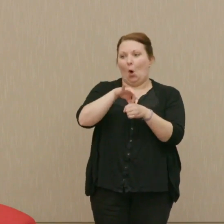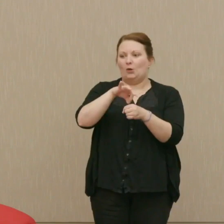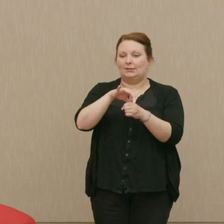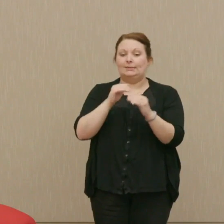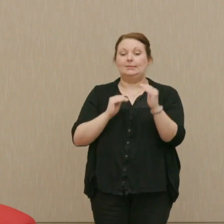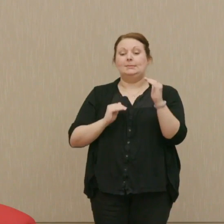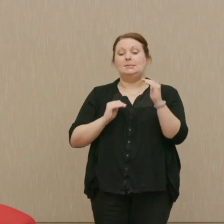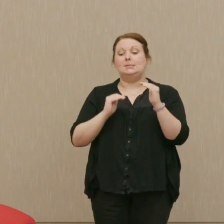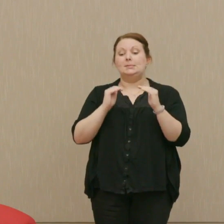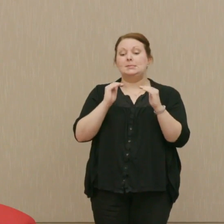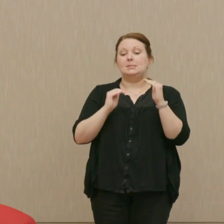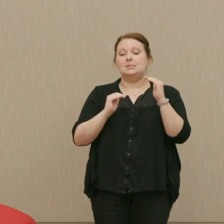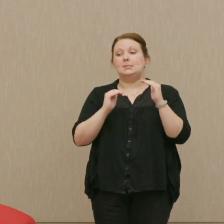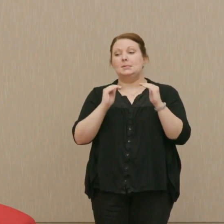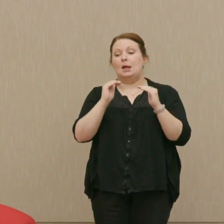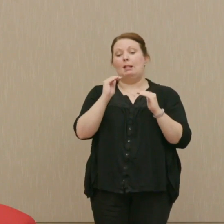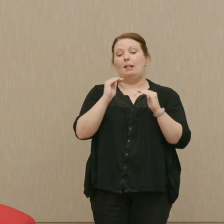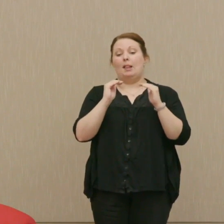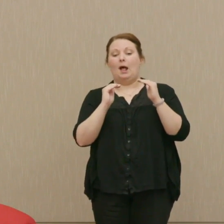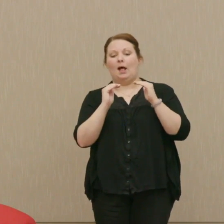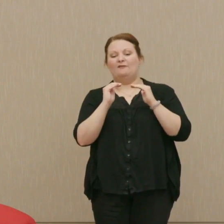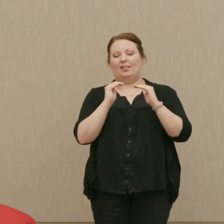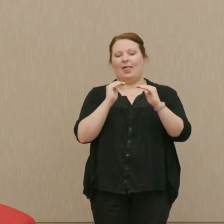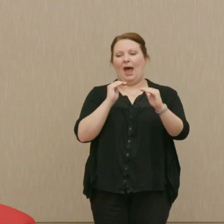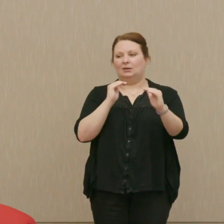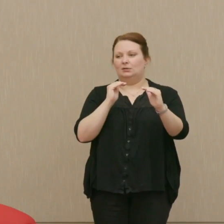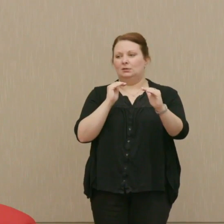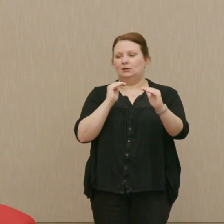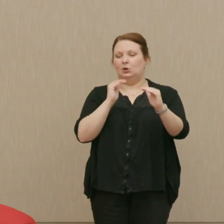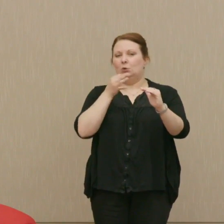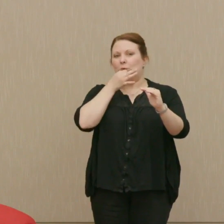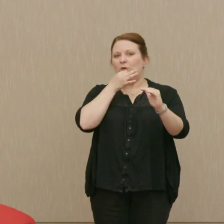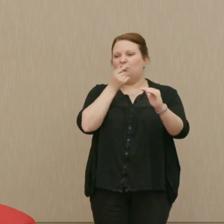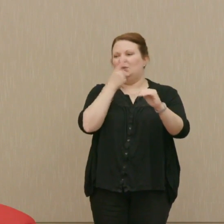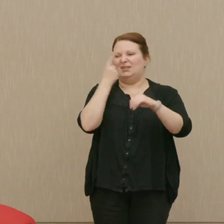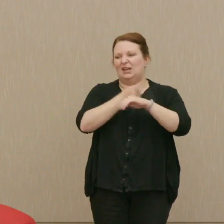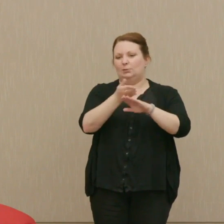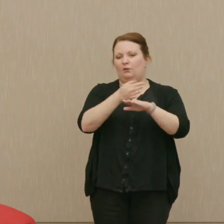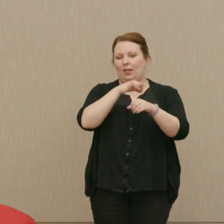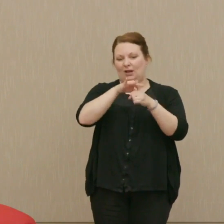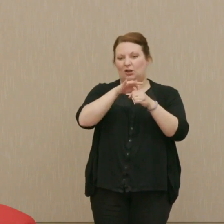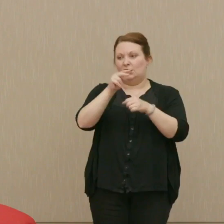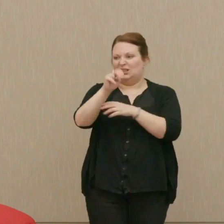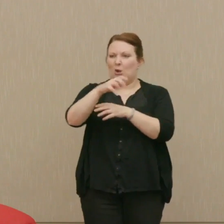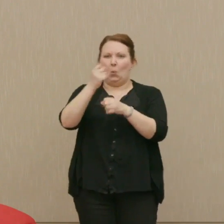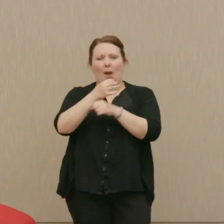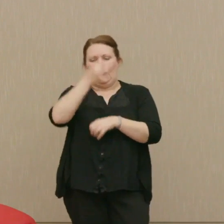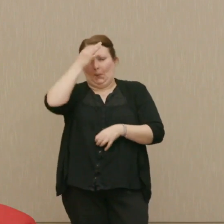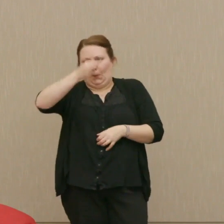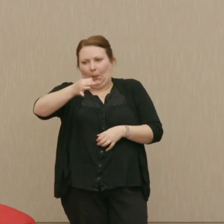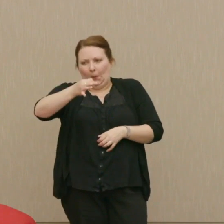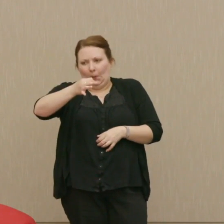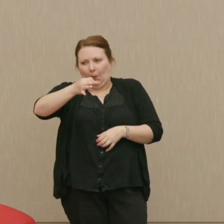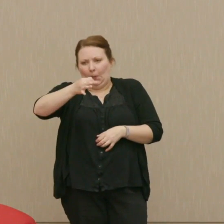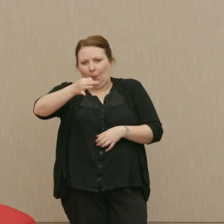or a little ahead of Nixon, flat within days of the election, and Nixon won the election by a hair.